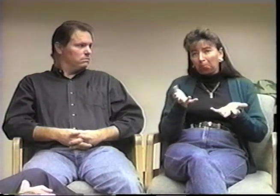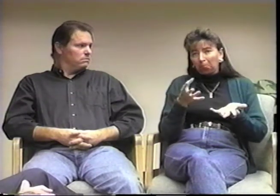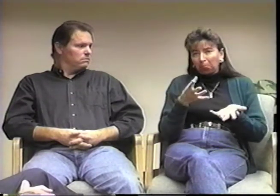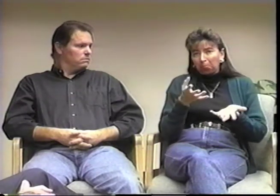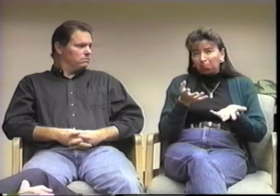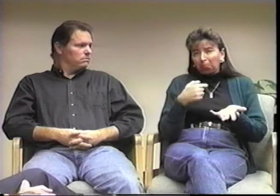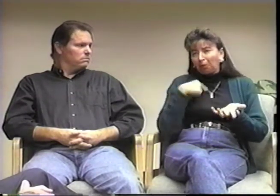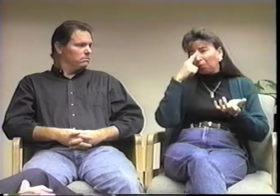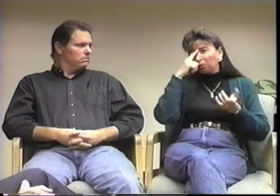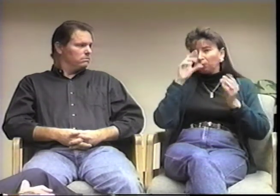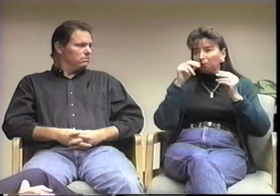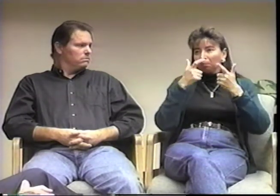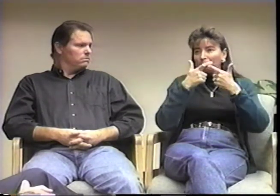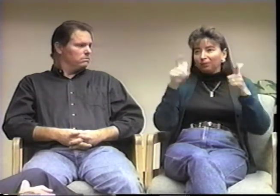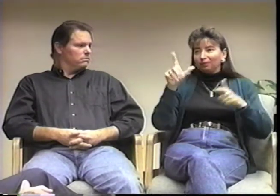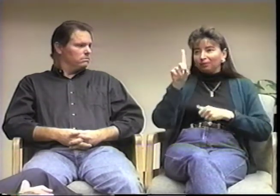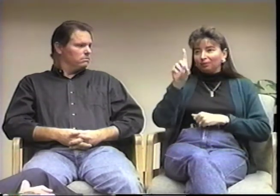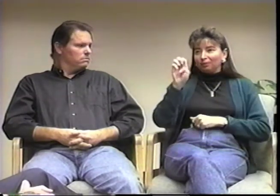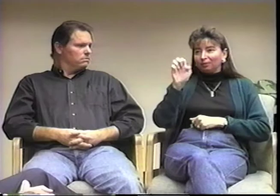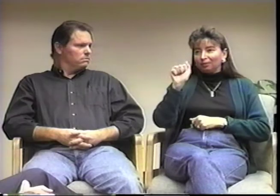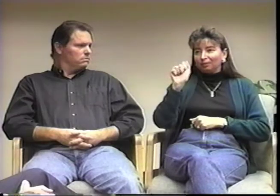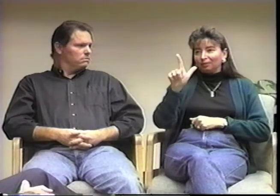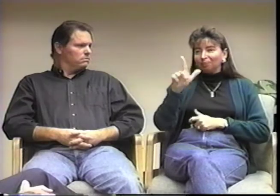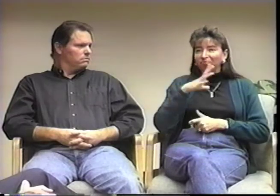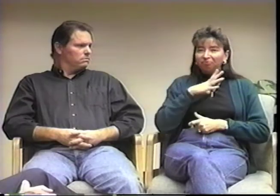I guess I didn't think it was a big deal at that time.